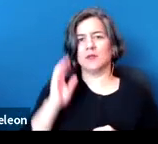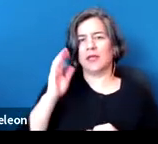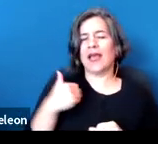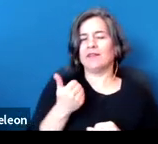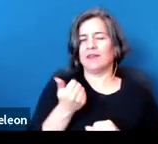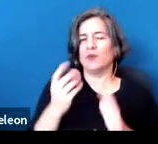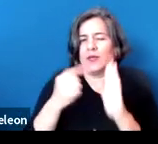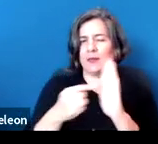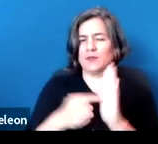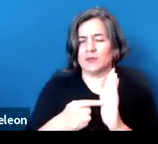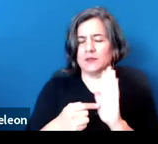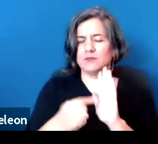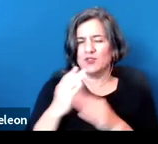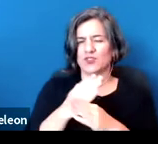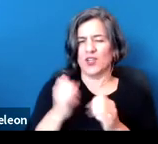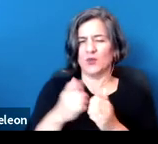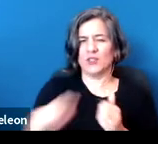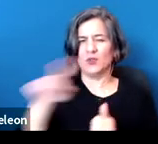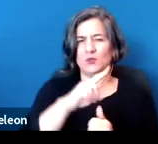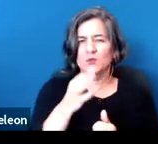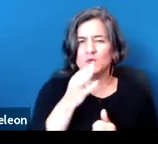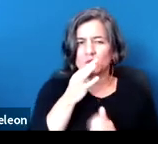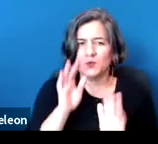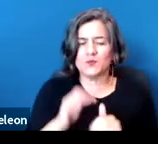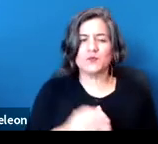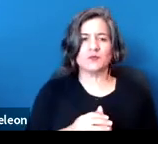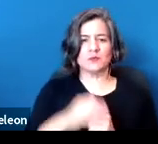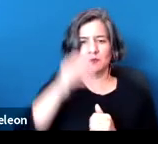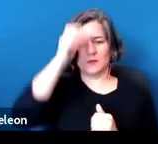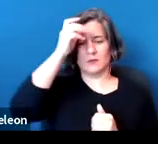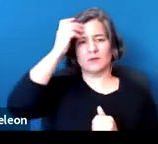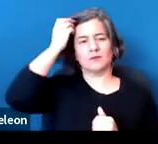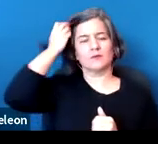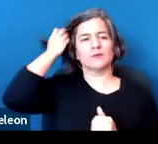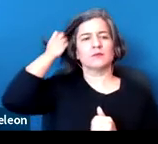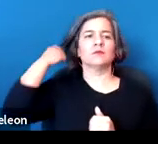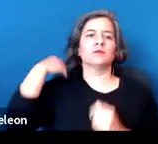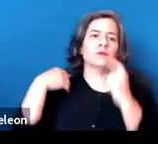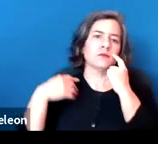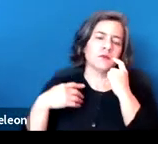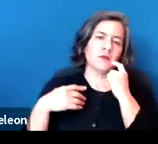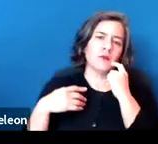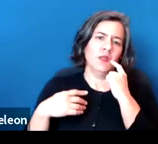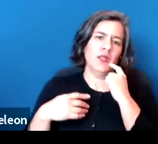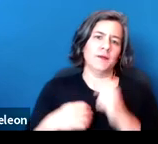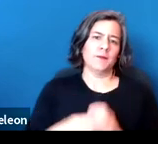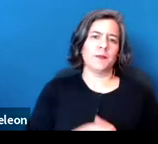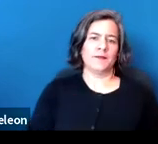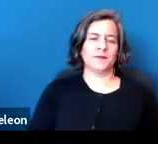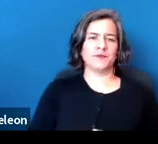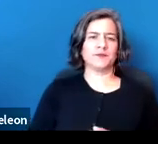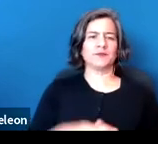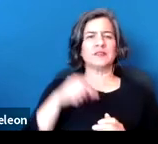So these are examples of accommodations that were relevant prior to and are,